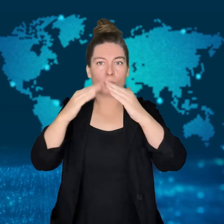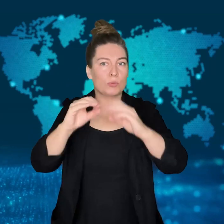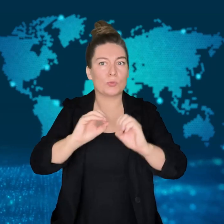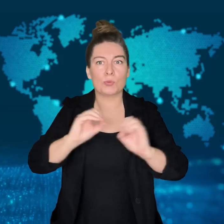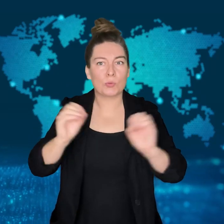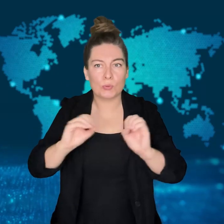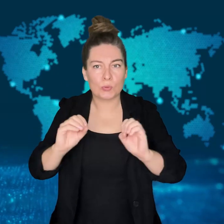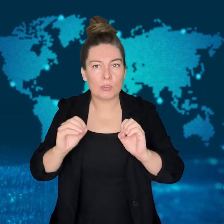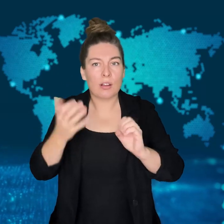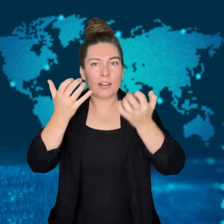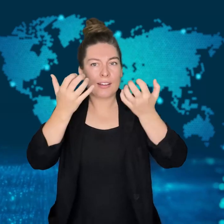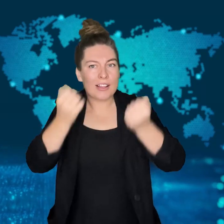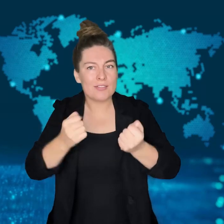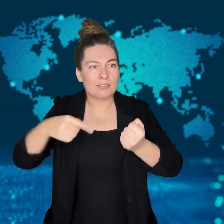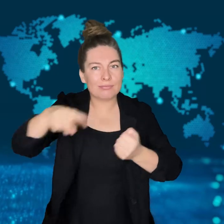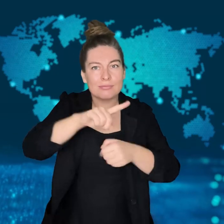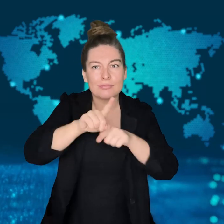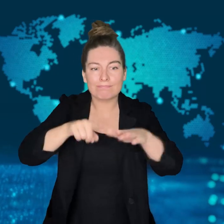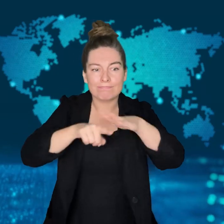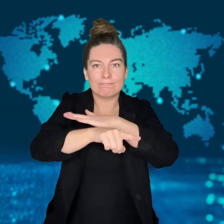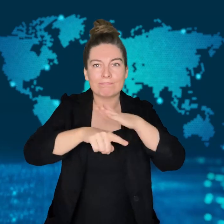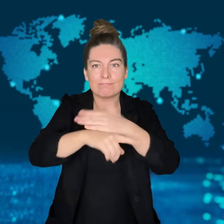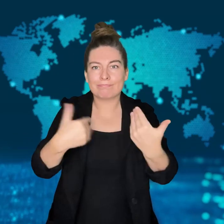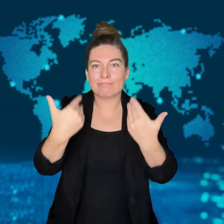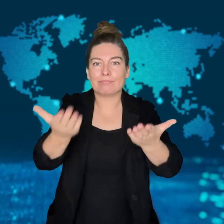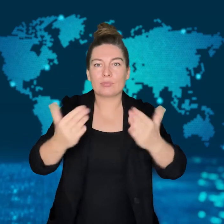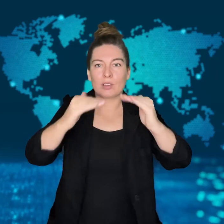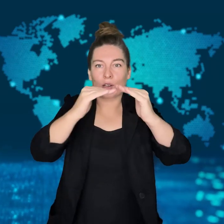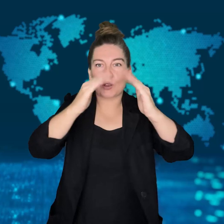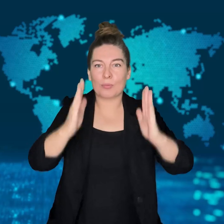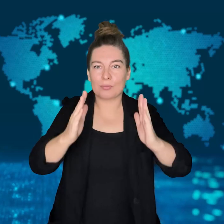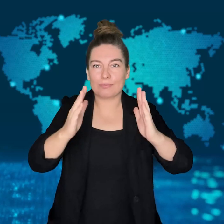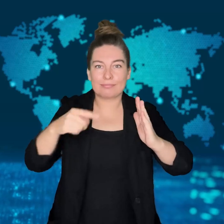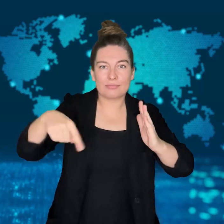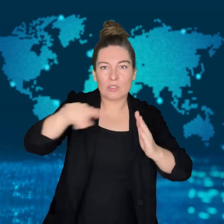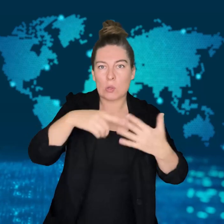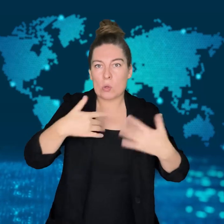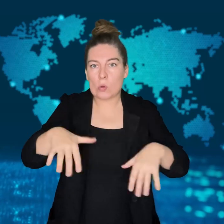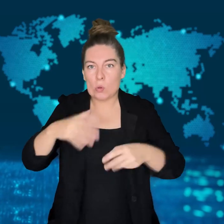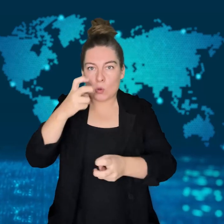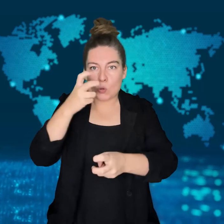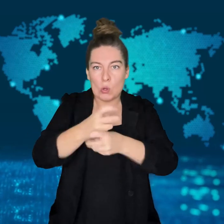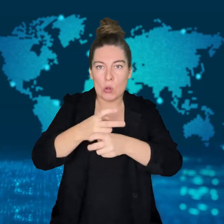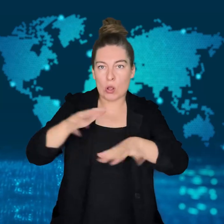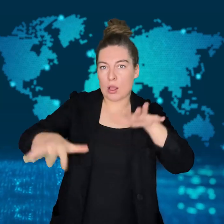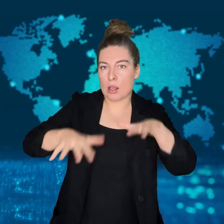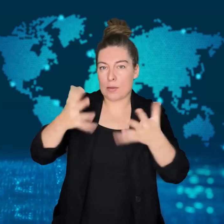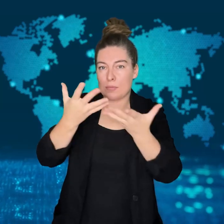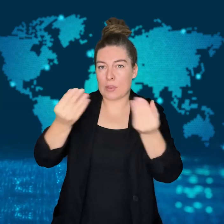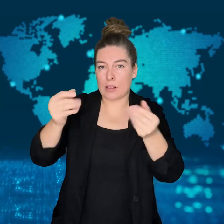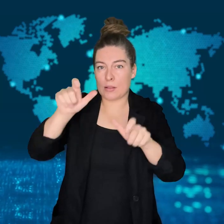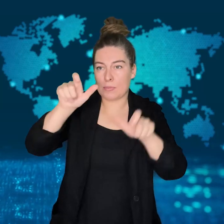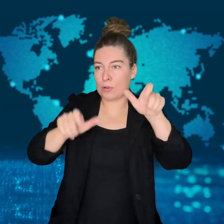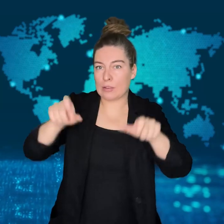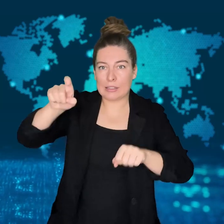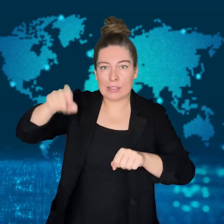flash floods, flooding, and mudslides.